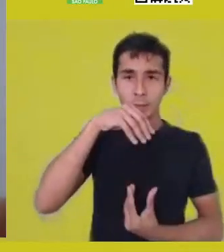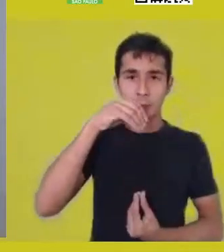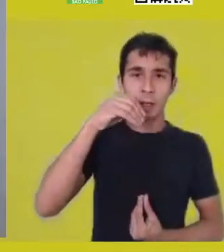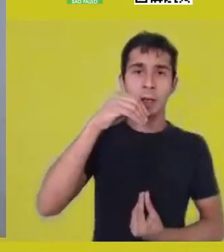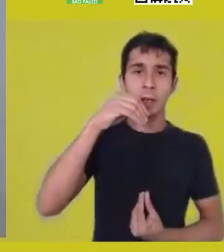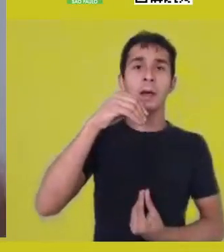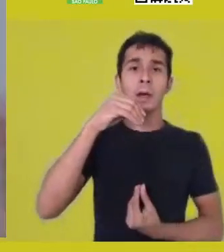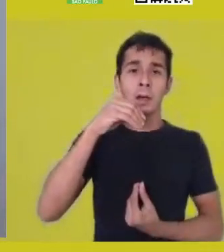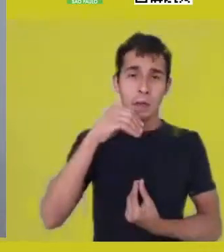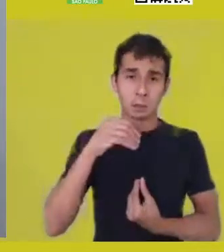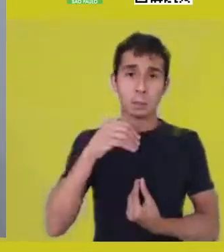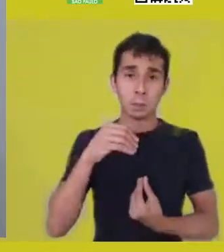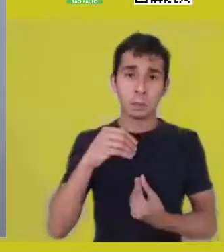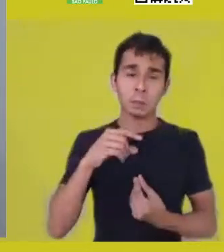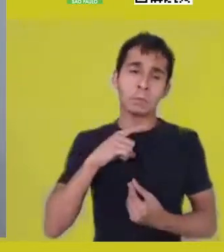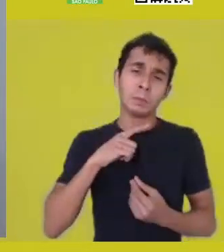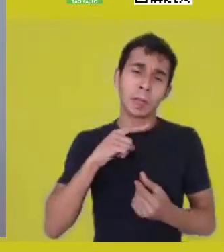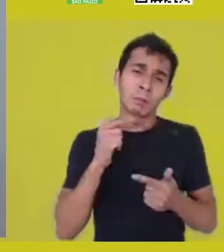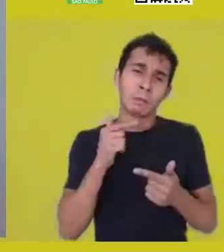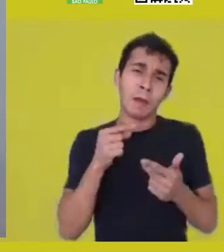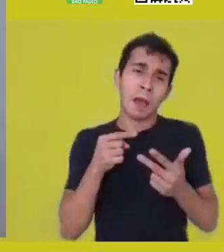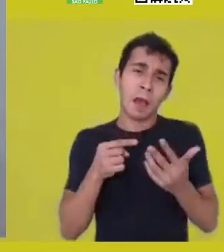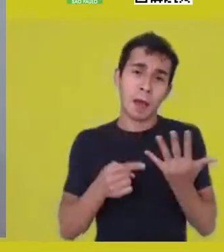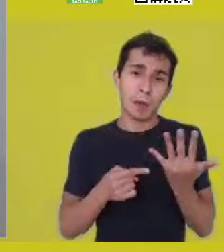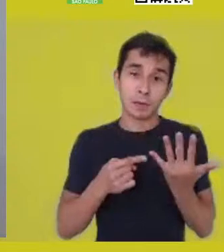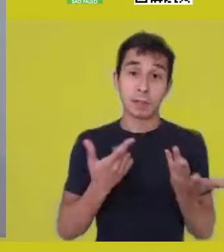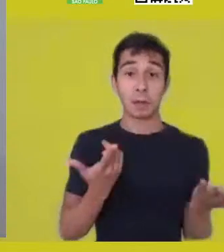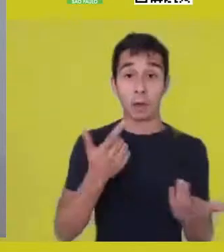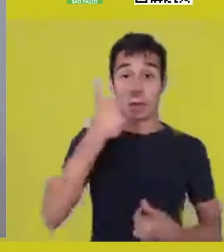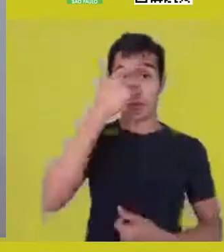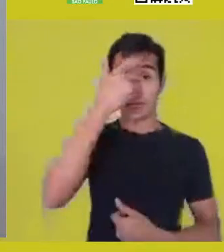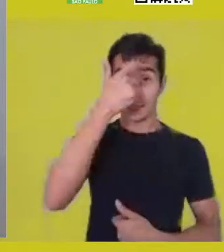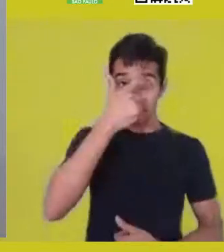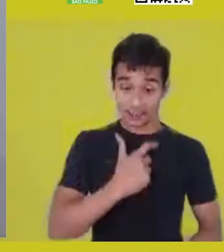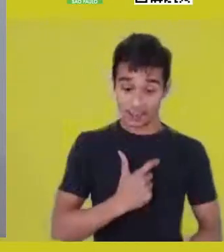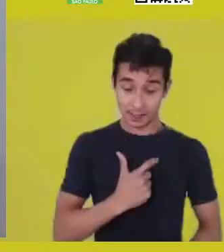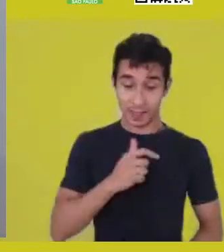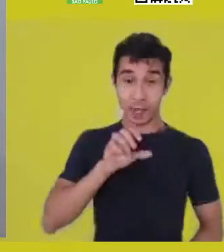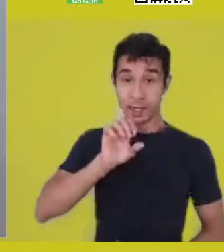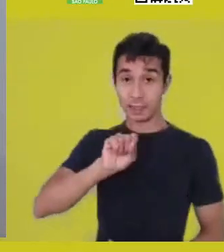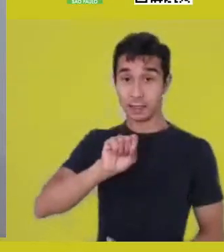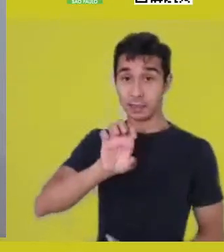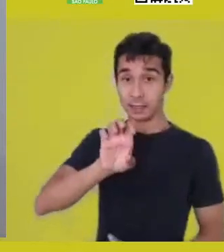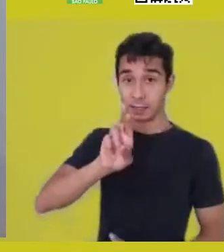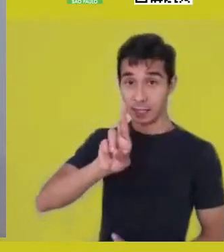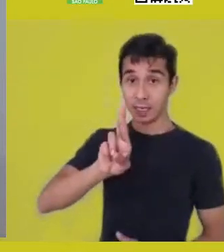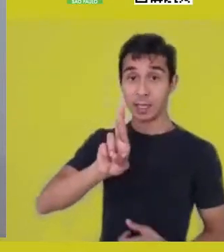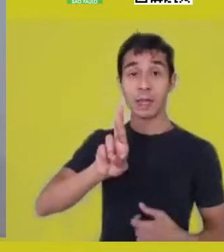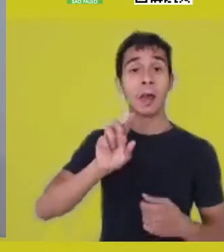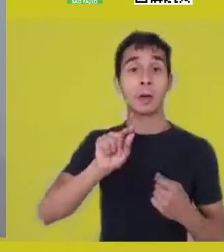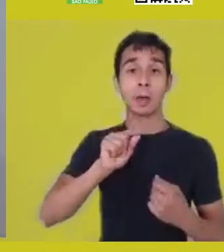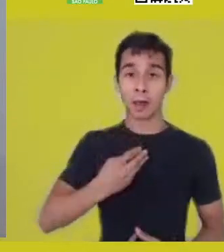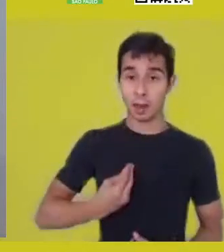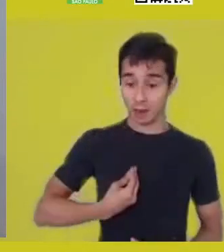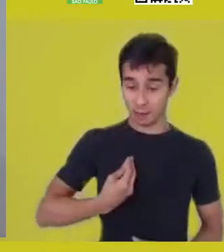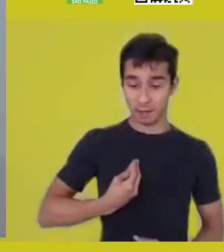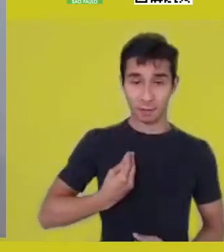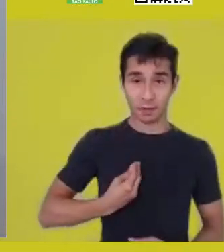Being, if we will, is, in fact, life happening. Right?